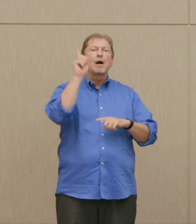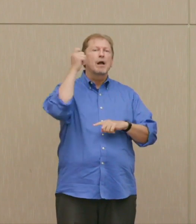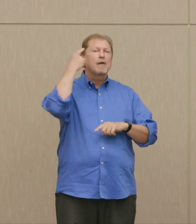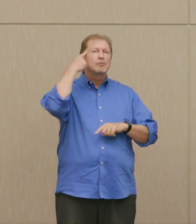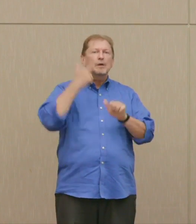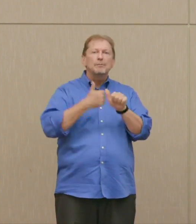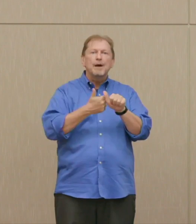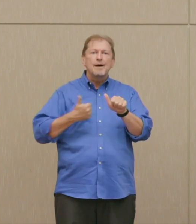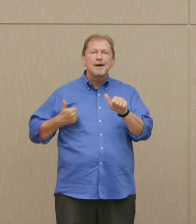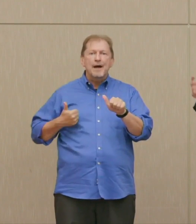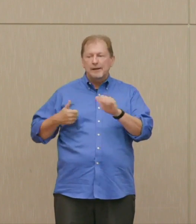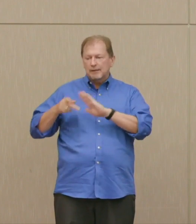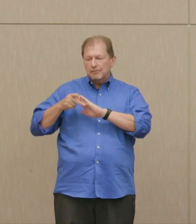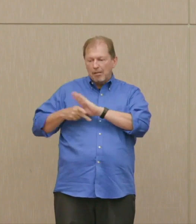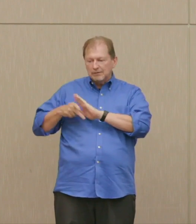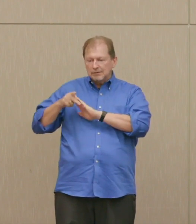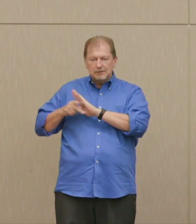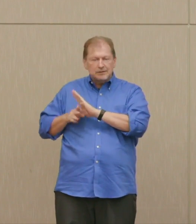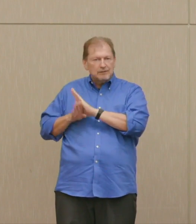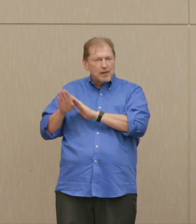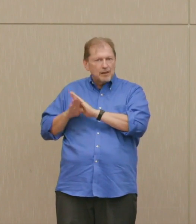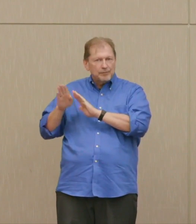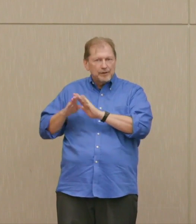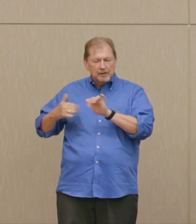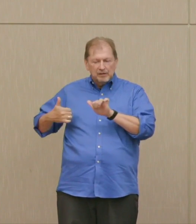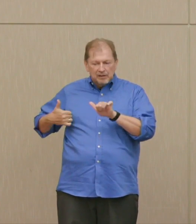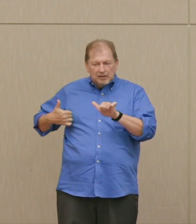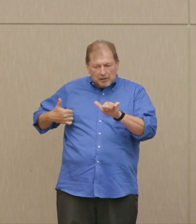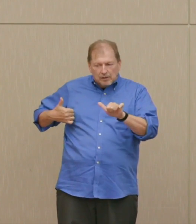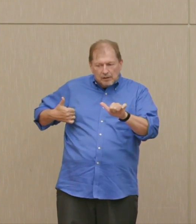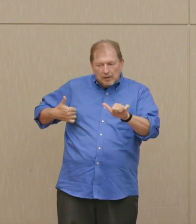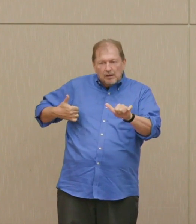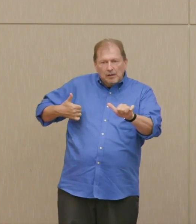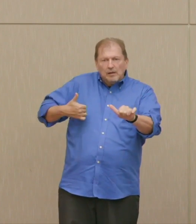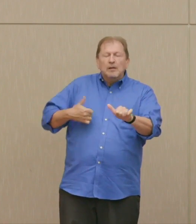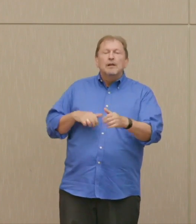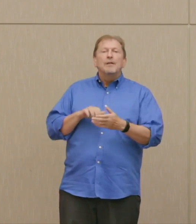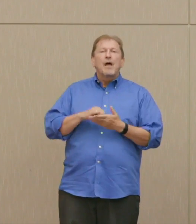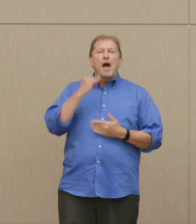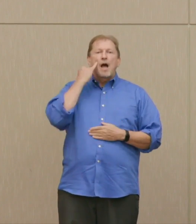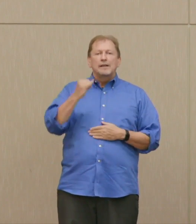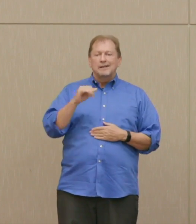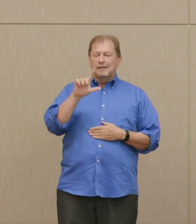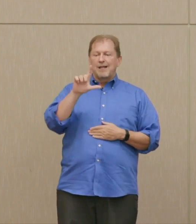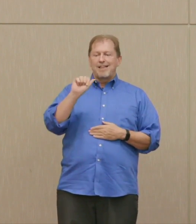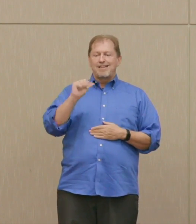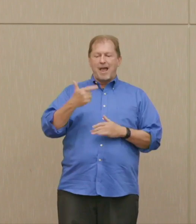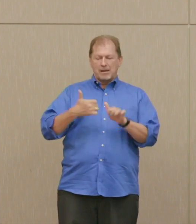I might say in retrospect, the notion of lag is a little suspect because there's a question